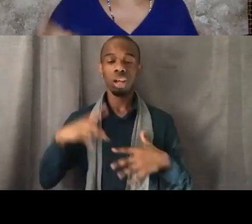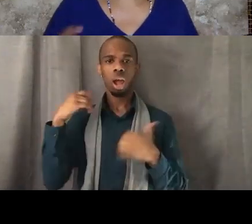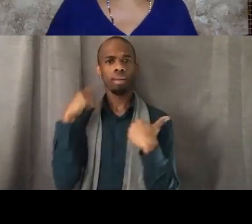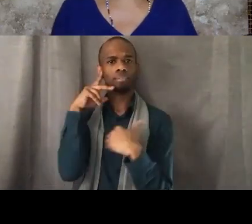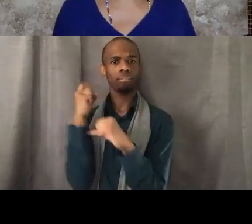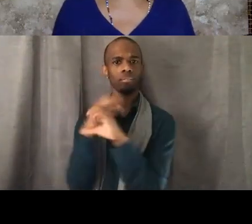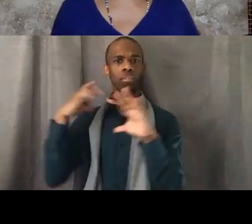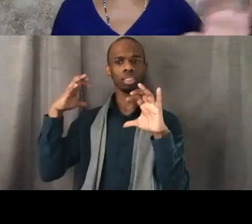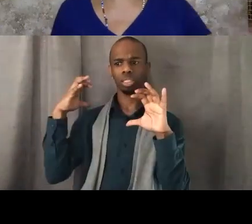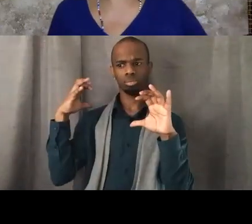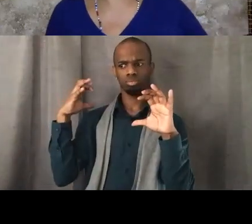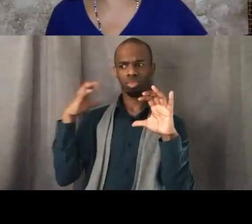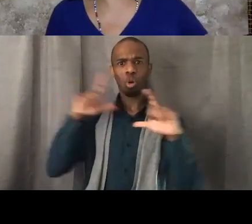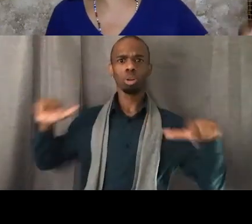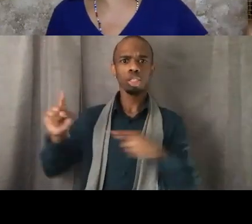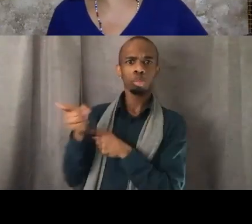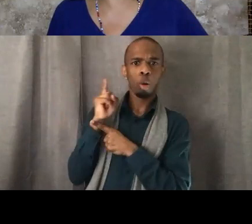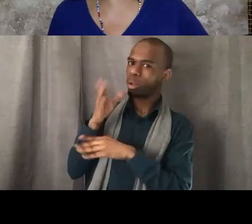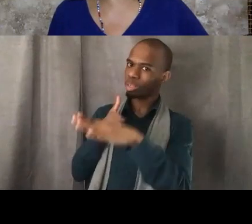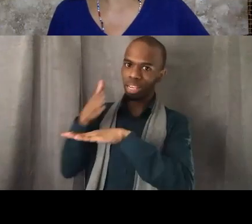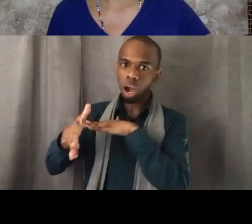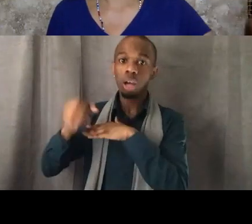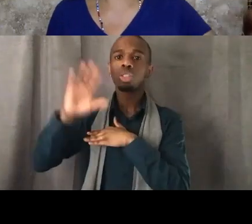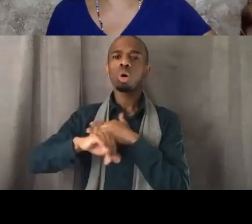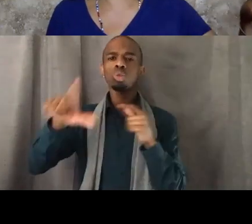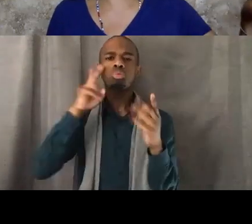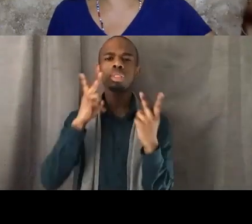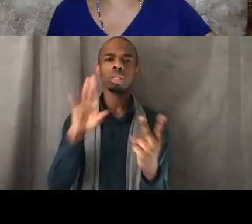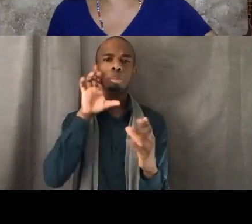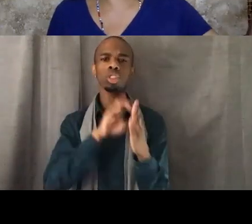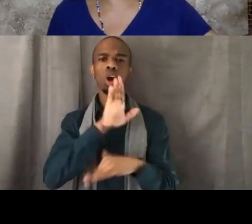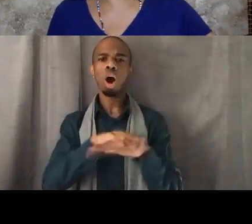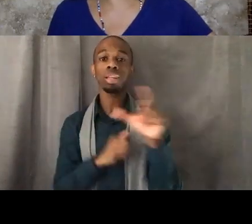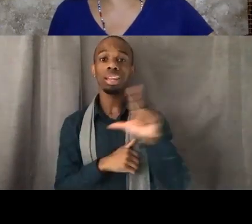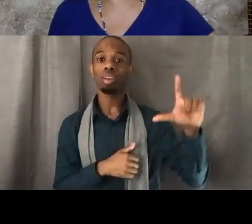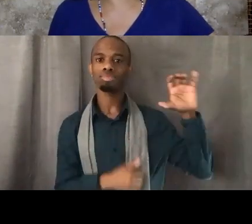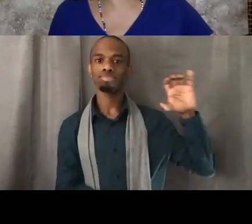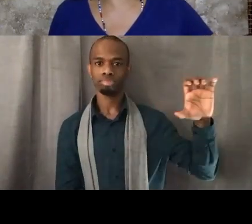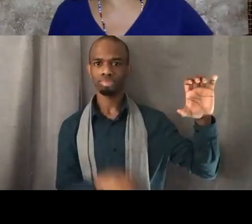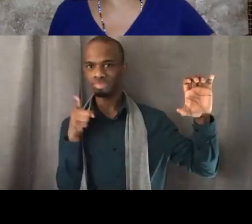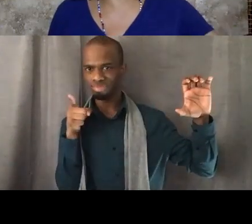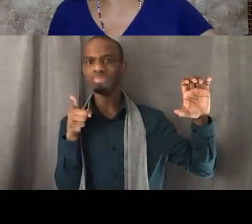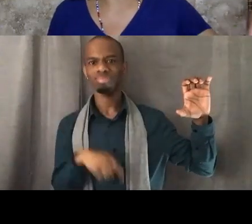The picture that you see, so the picture that you see on the left is an artistic rendering of Patrisse,